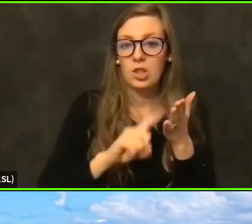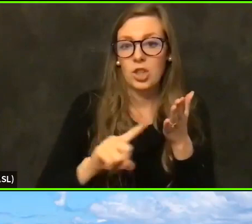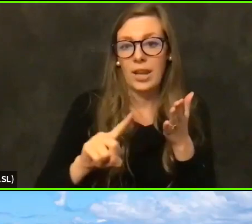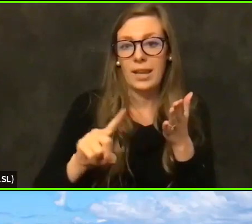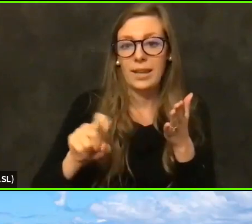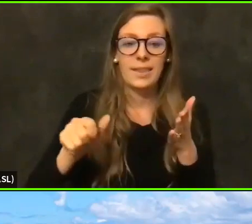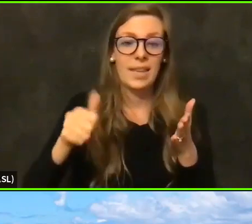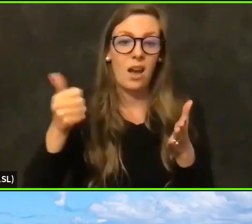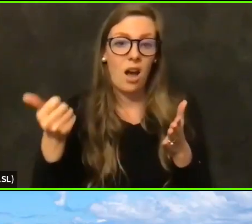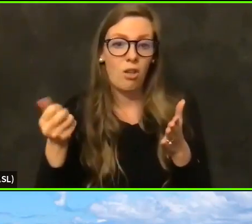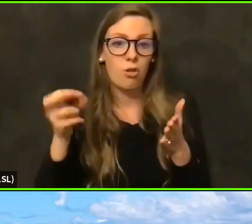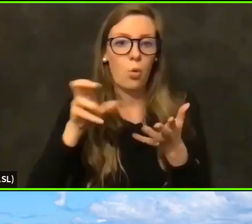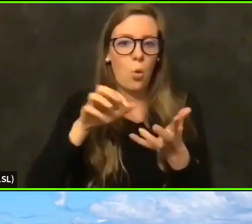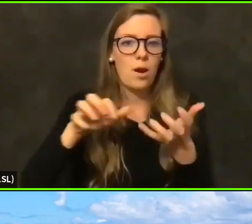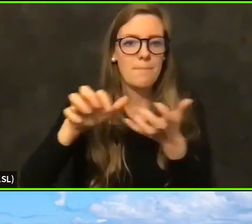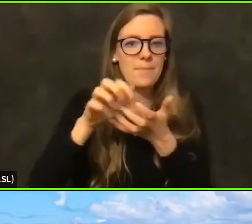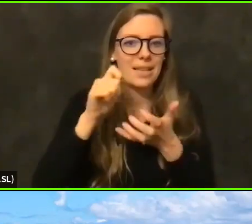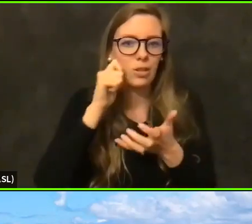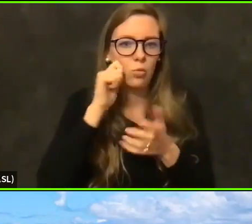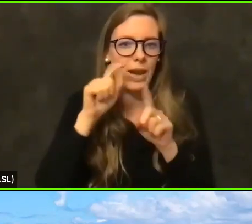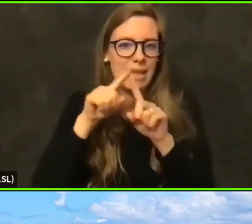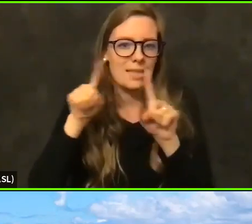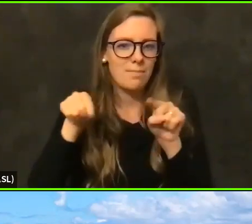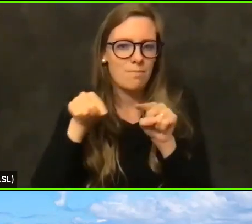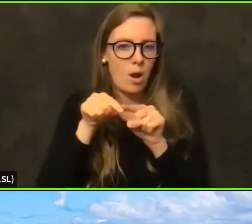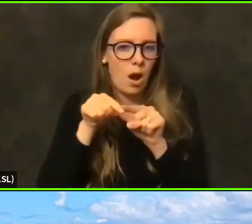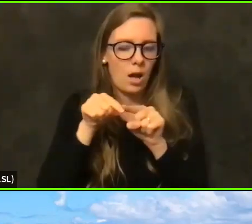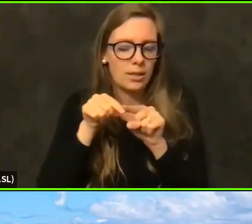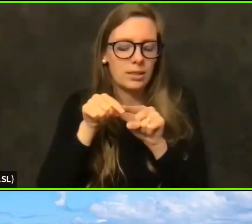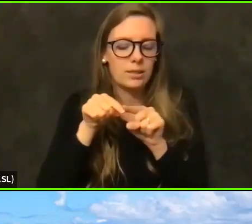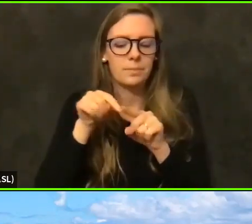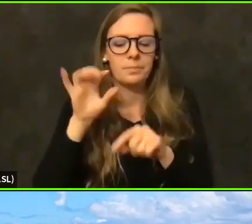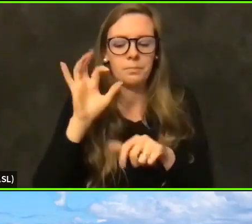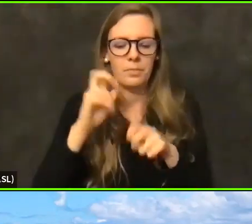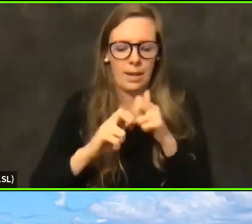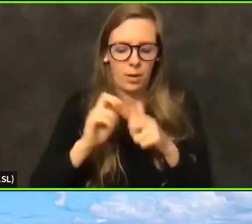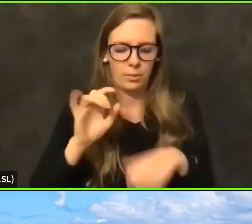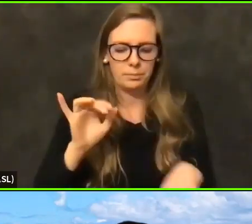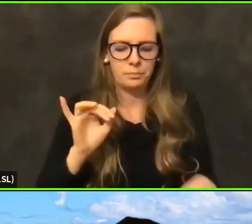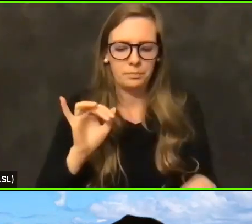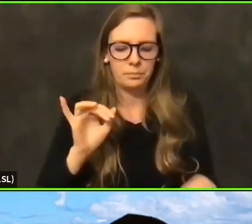race box with the demographic data is is that one of them?